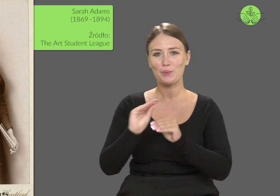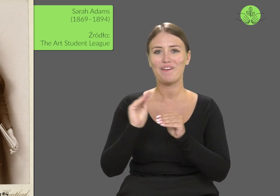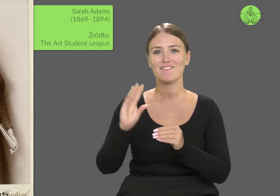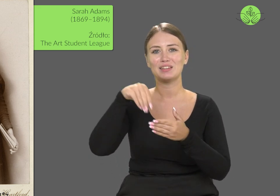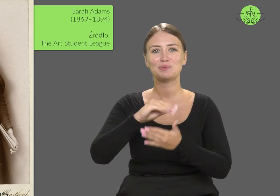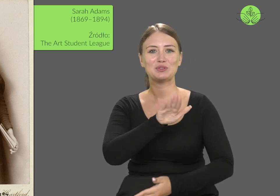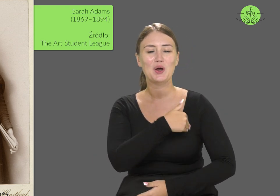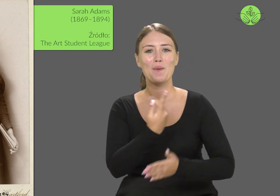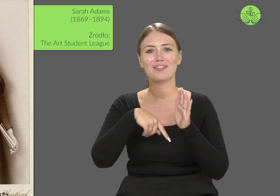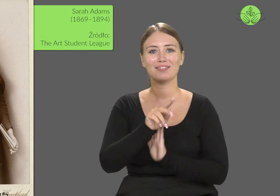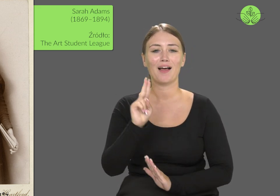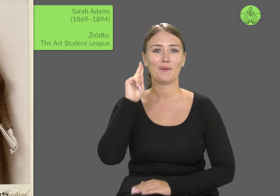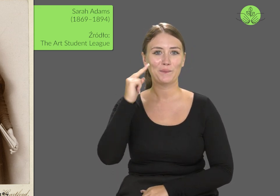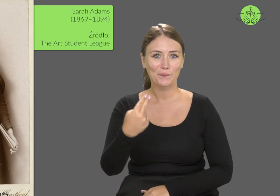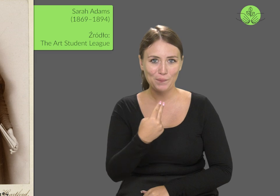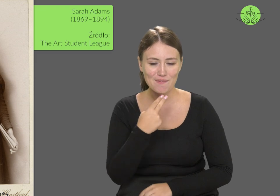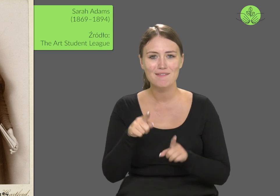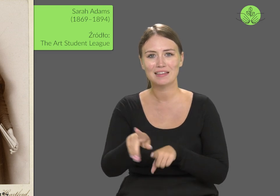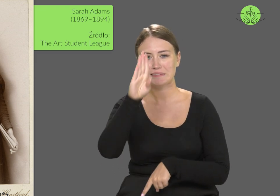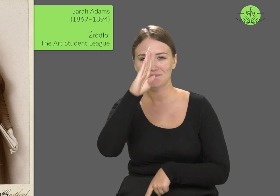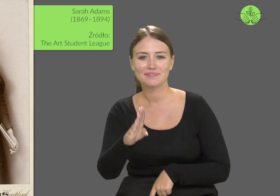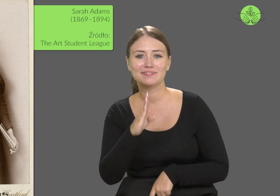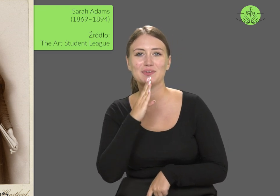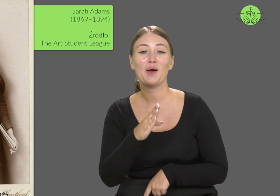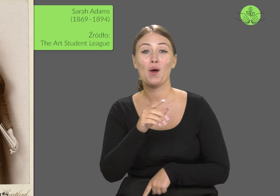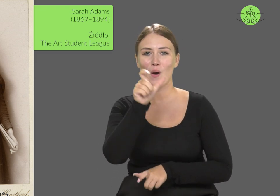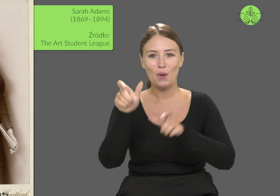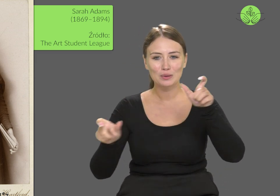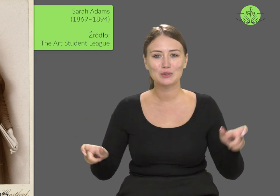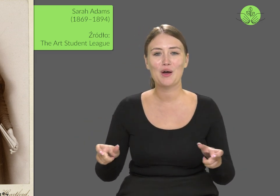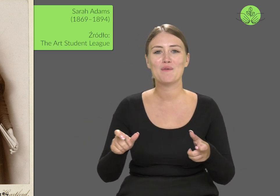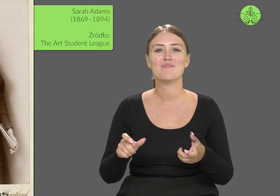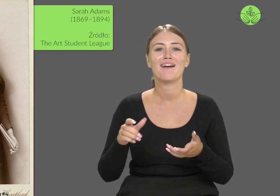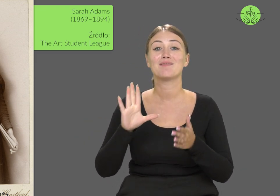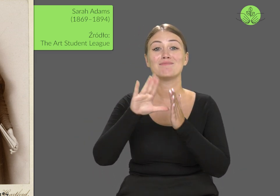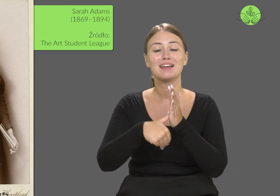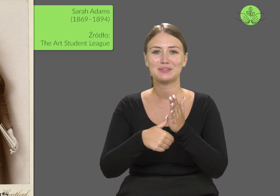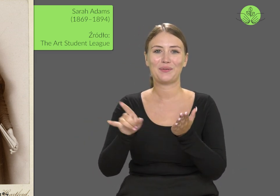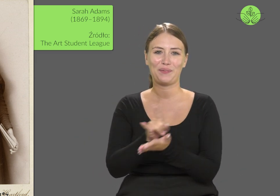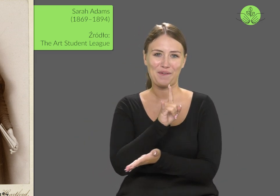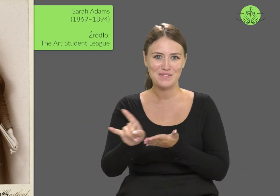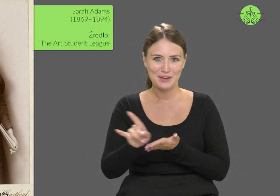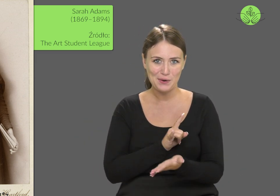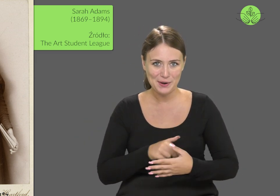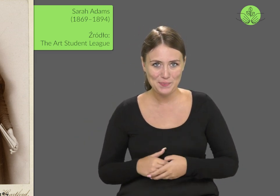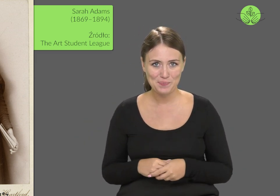at the school for deaf and hard of hearing students in New York.